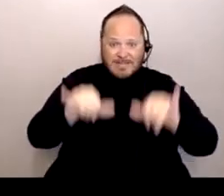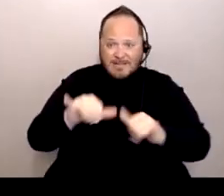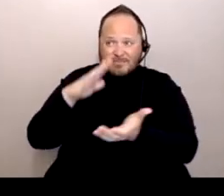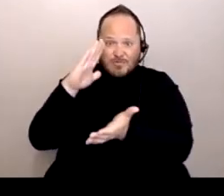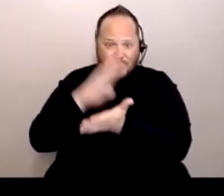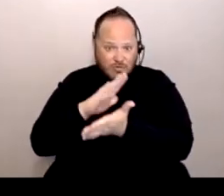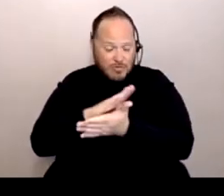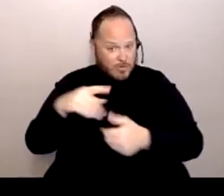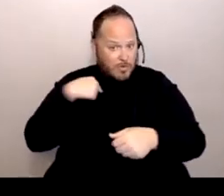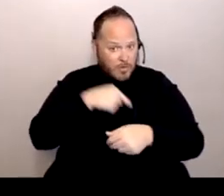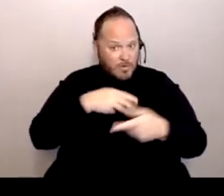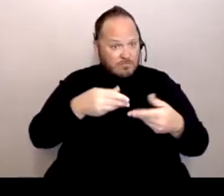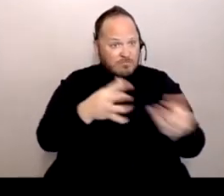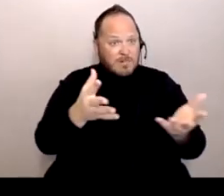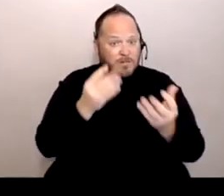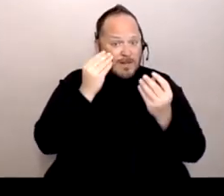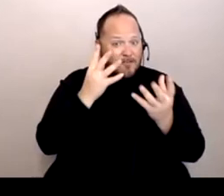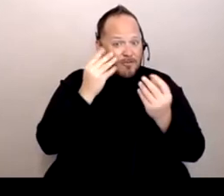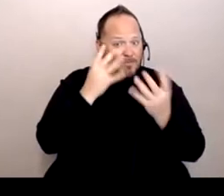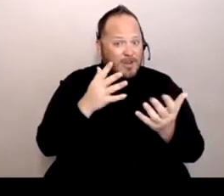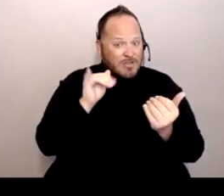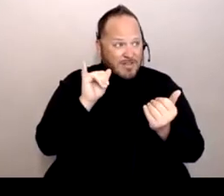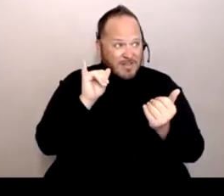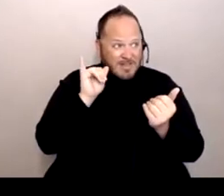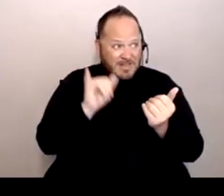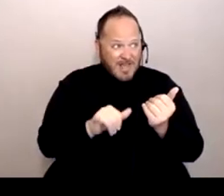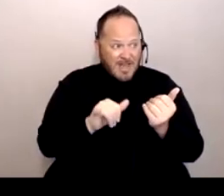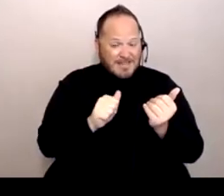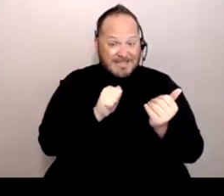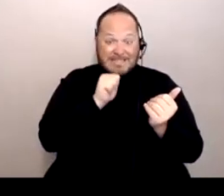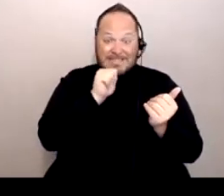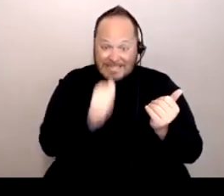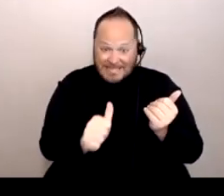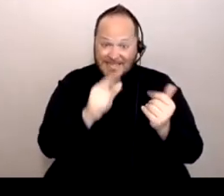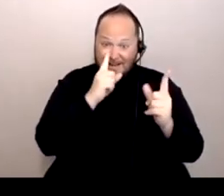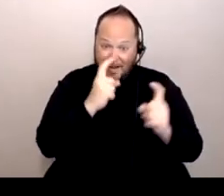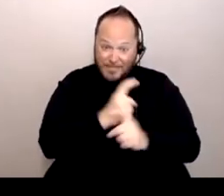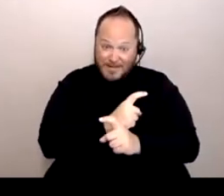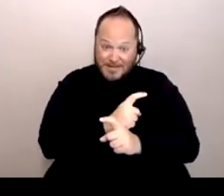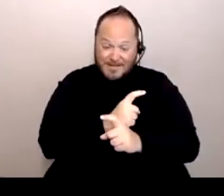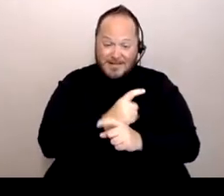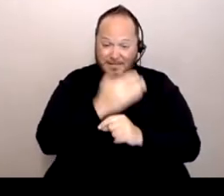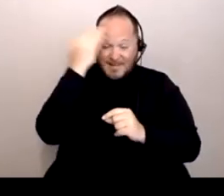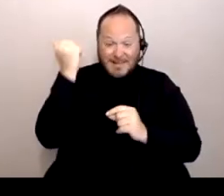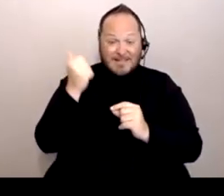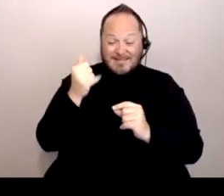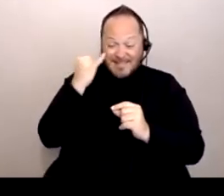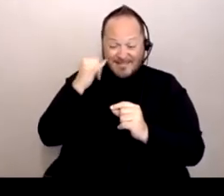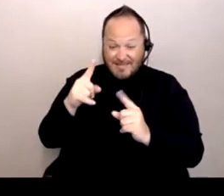that's not extremely complicated to understand? Because people just get turned off and they will not read it